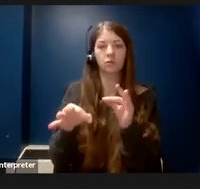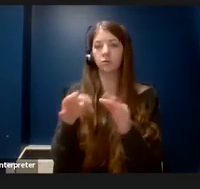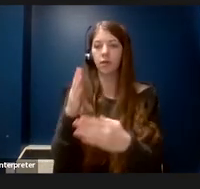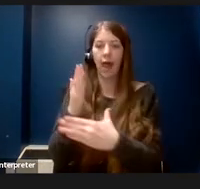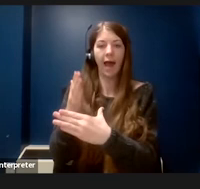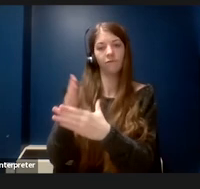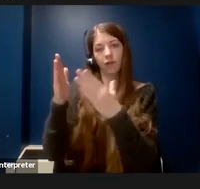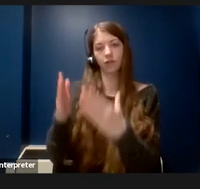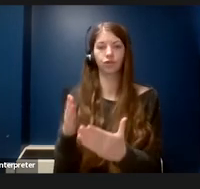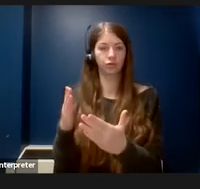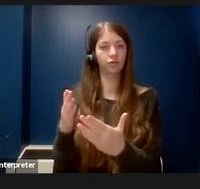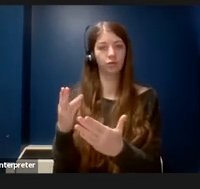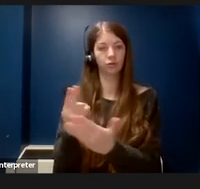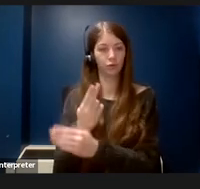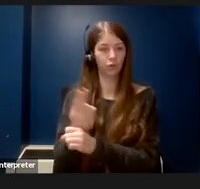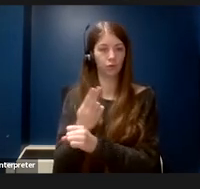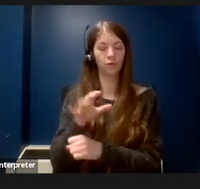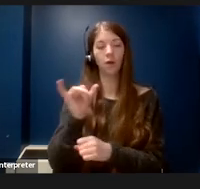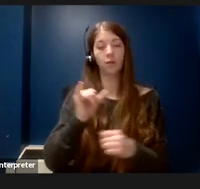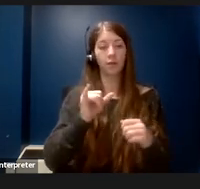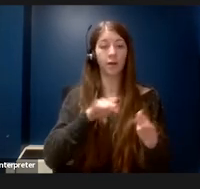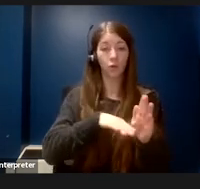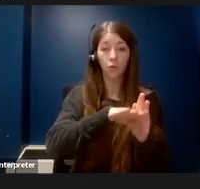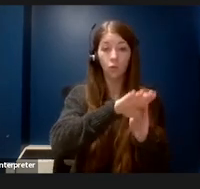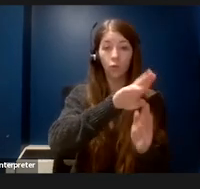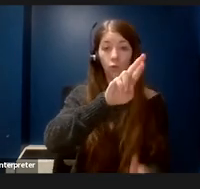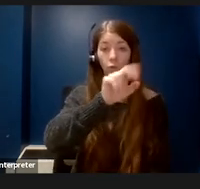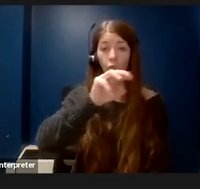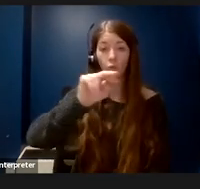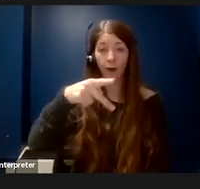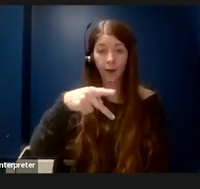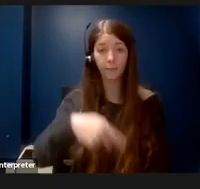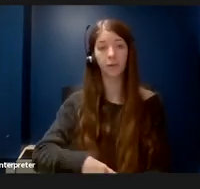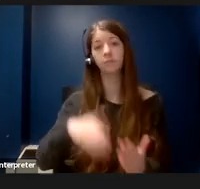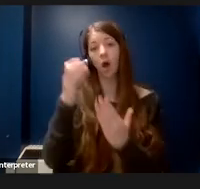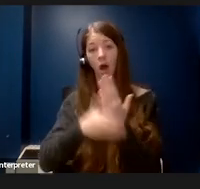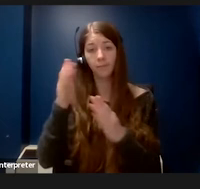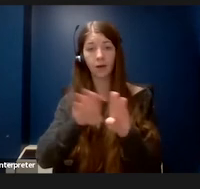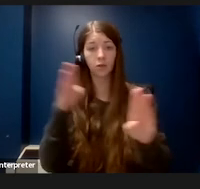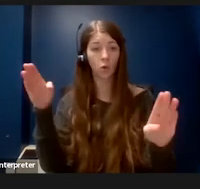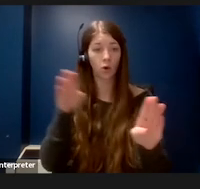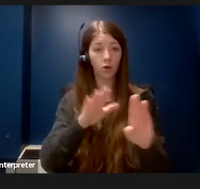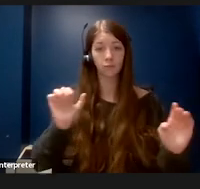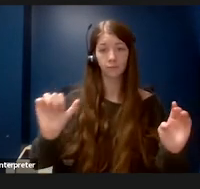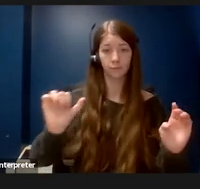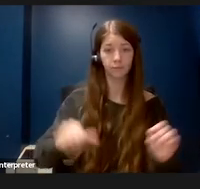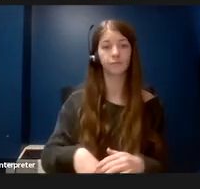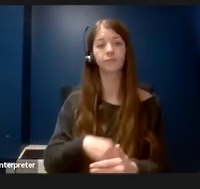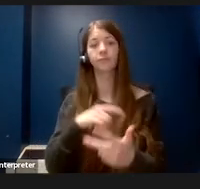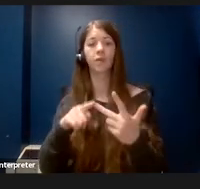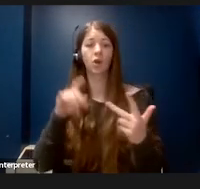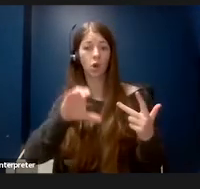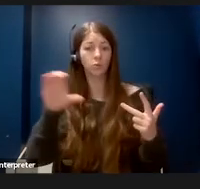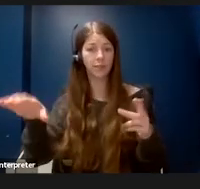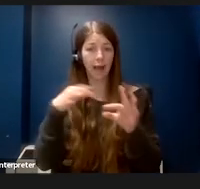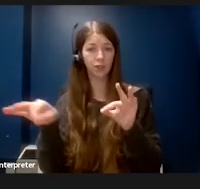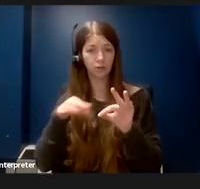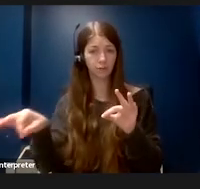Examples include ramps, automatic doors, closed captions. These features not only